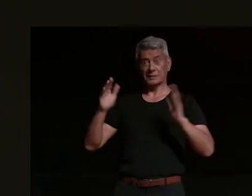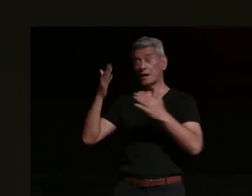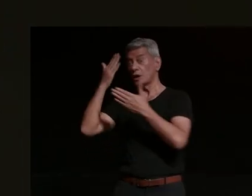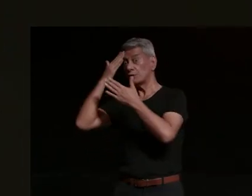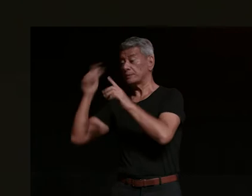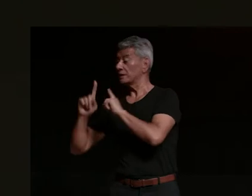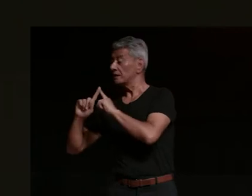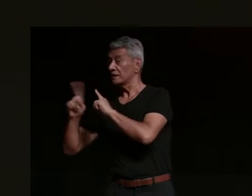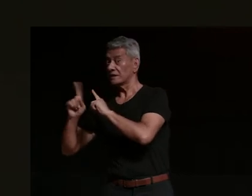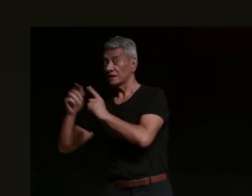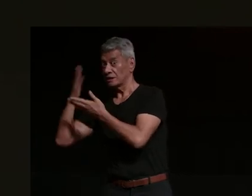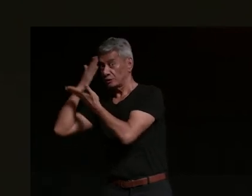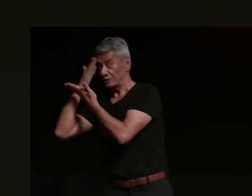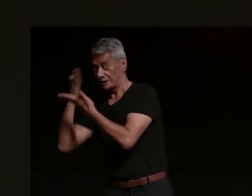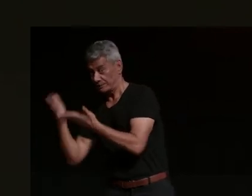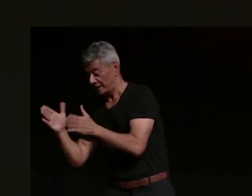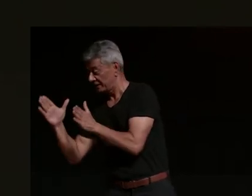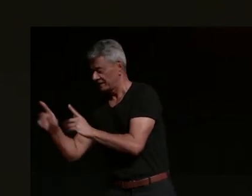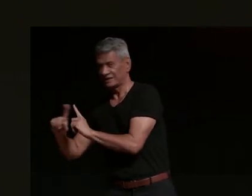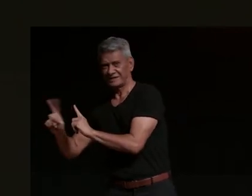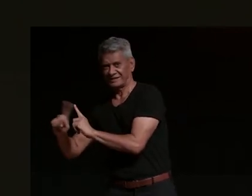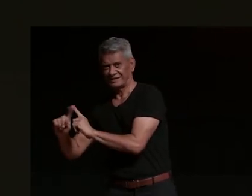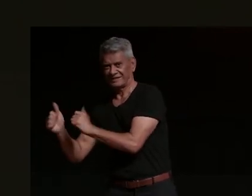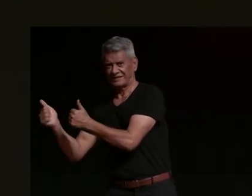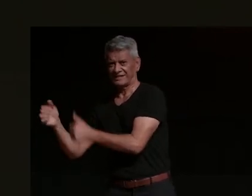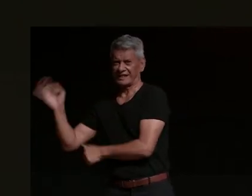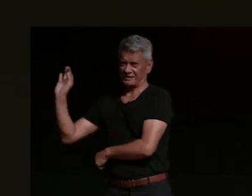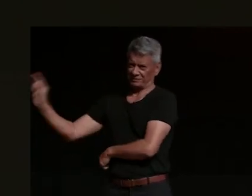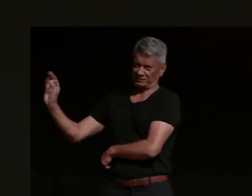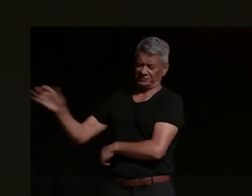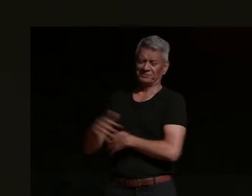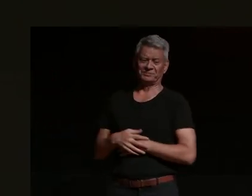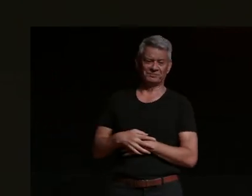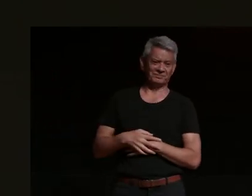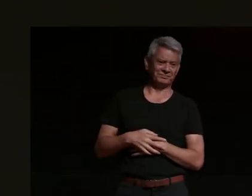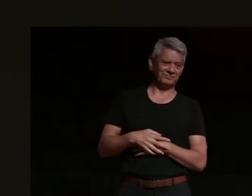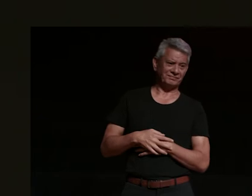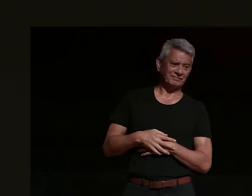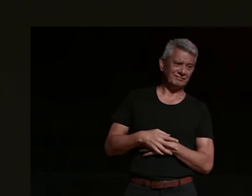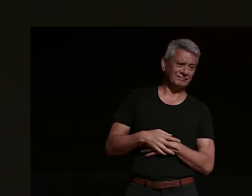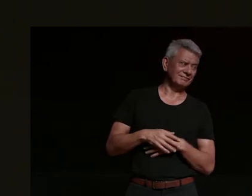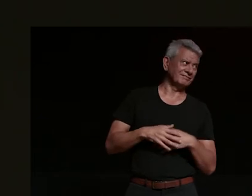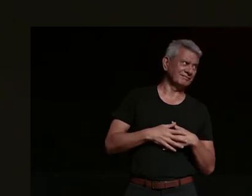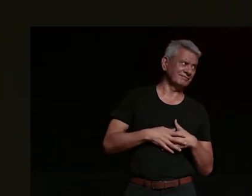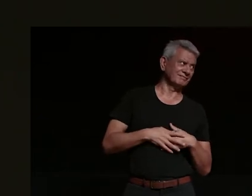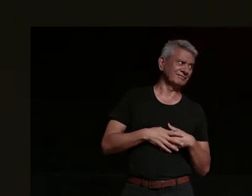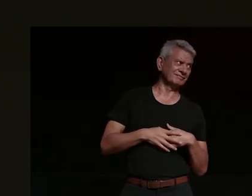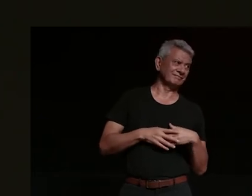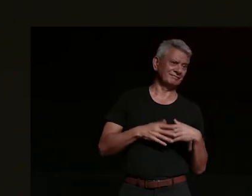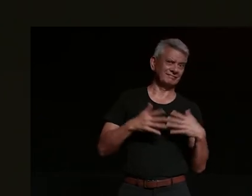and all the types of motorcycles that are used in those including vespers don't want to spend